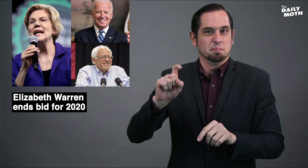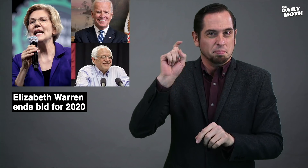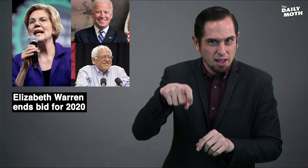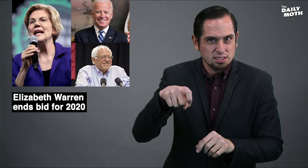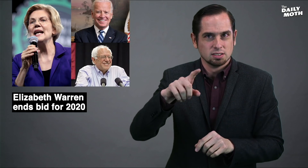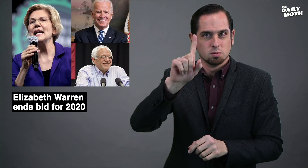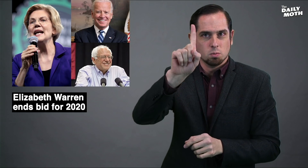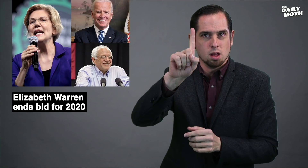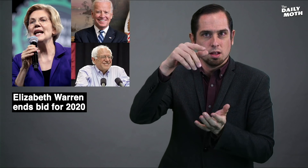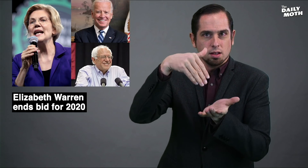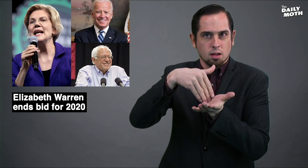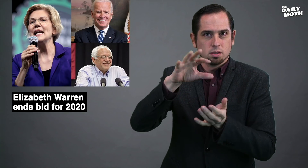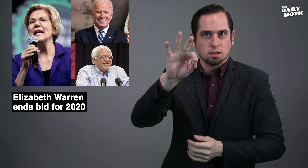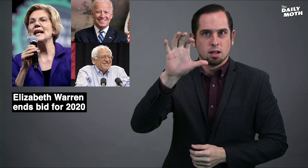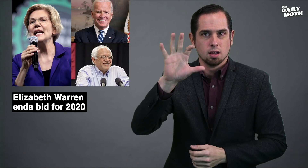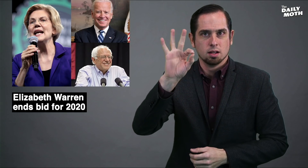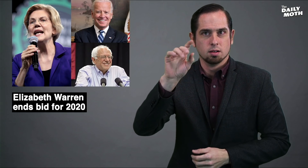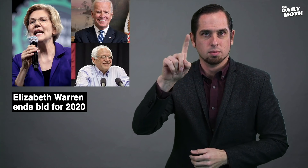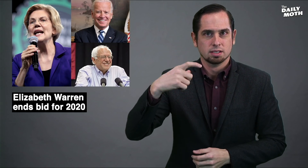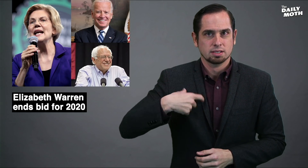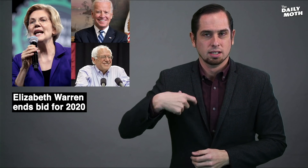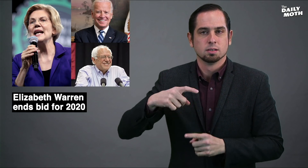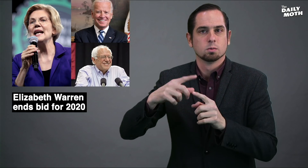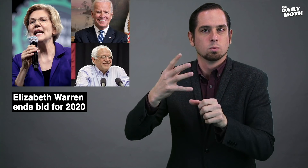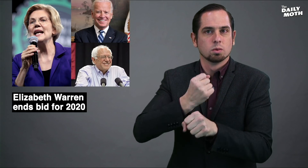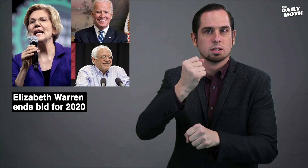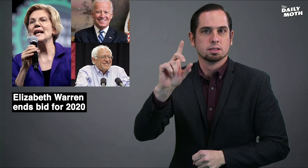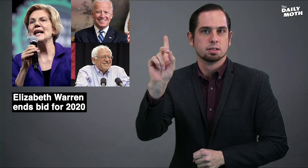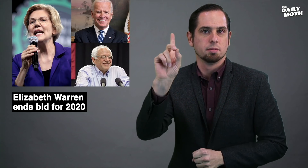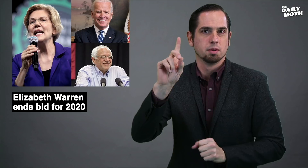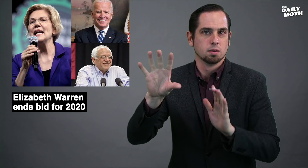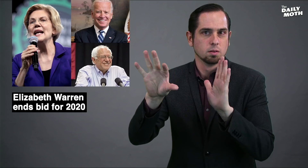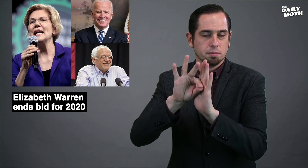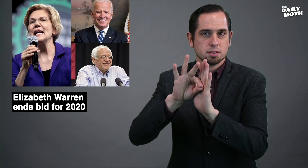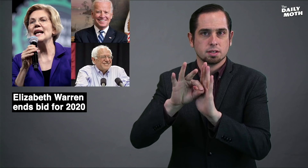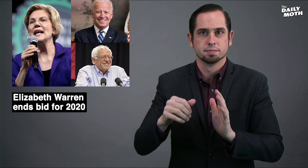1,991 is needed to win the Democratic nomination.